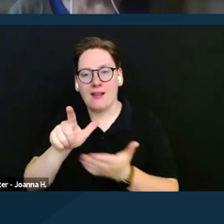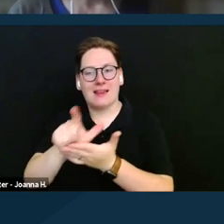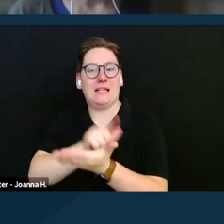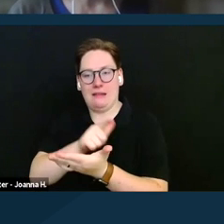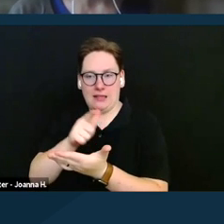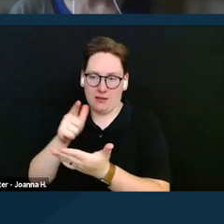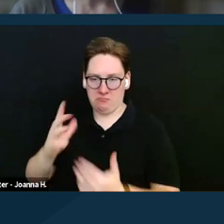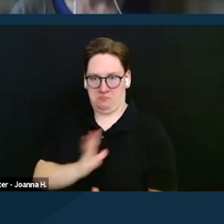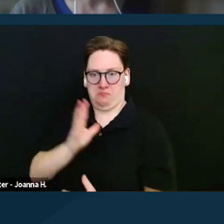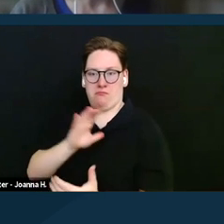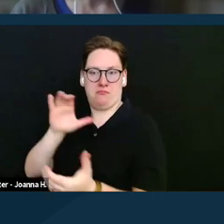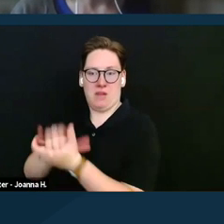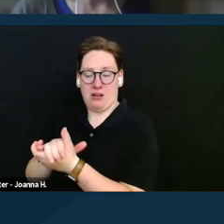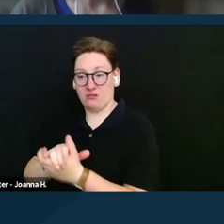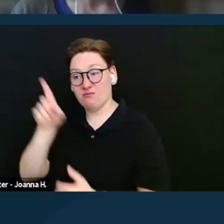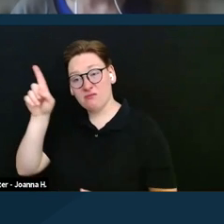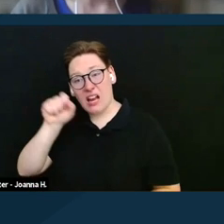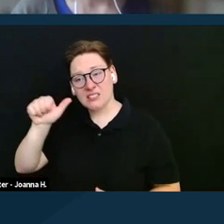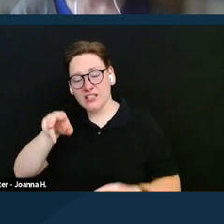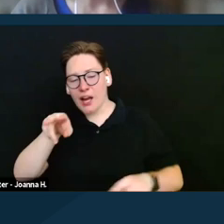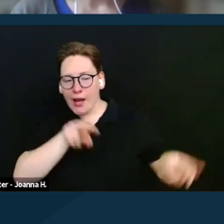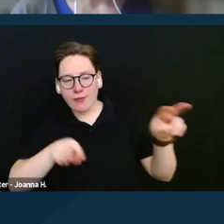And if SSA makes this finding of holding out,